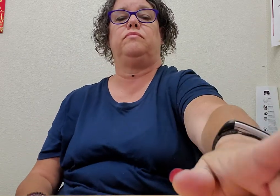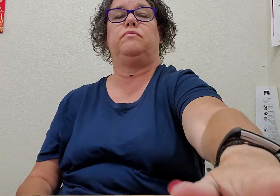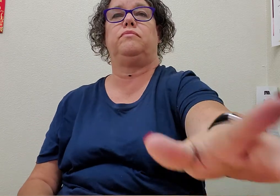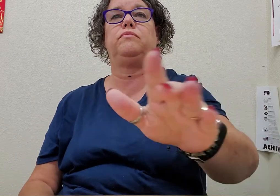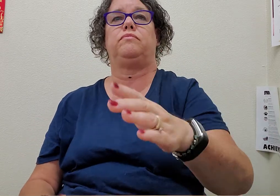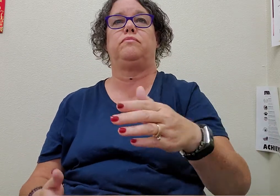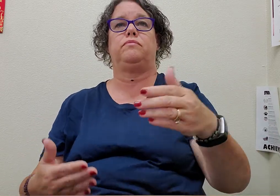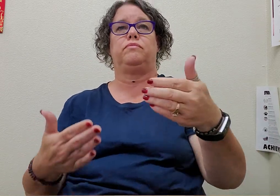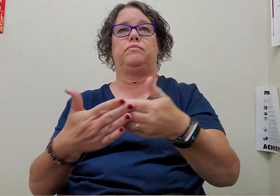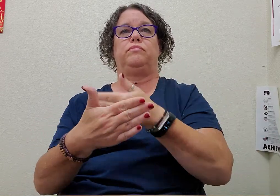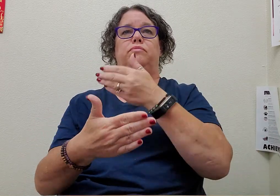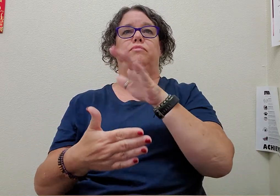new so-so